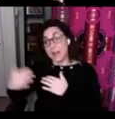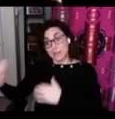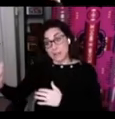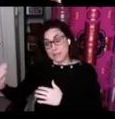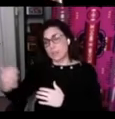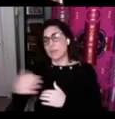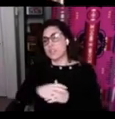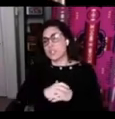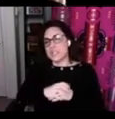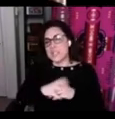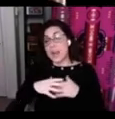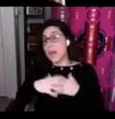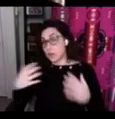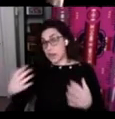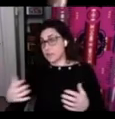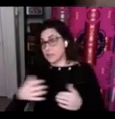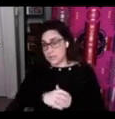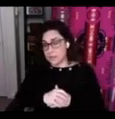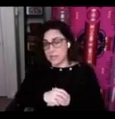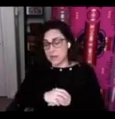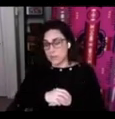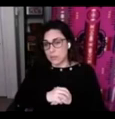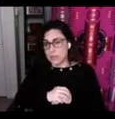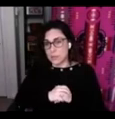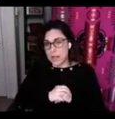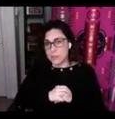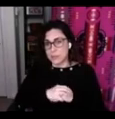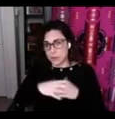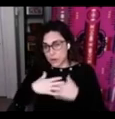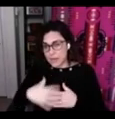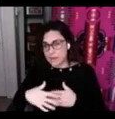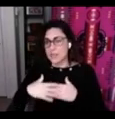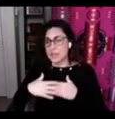levels of proficiency and other kinds of skills that really will help to progress